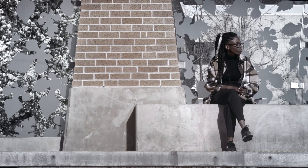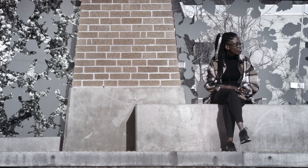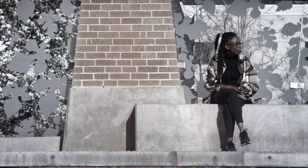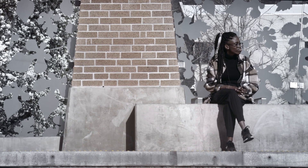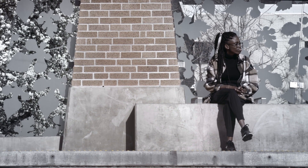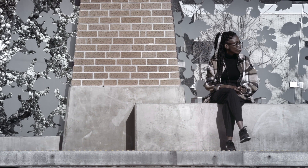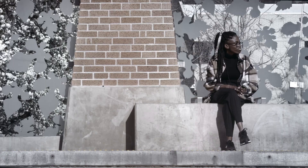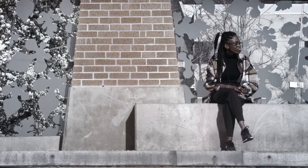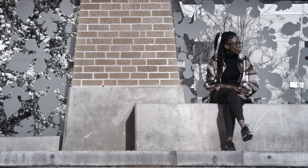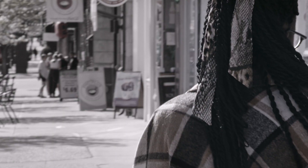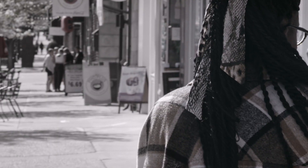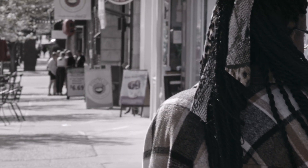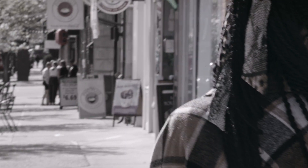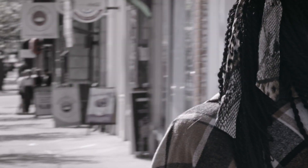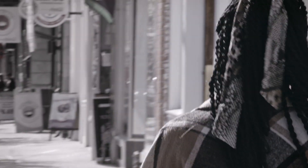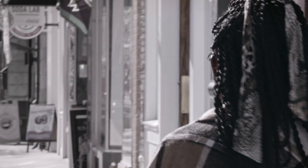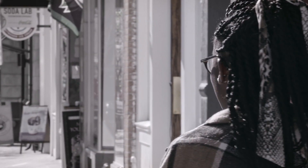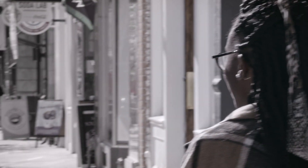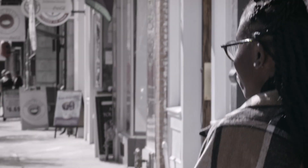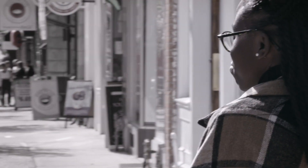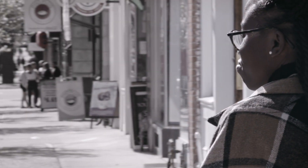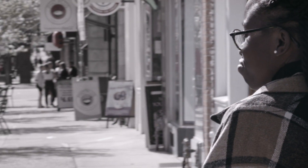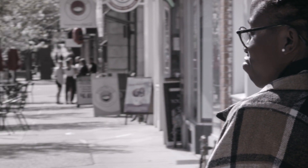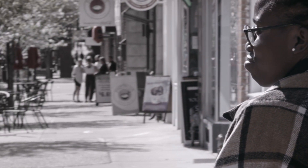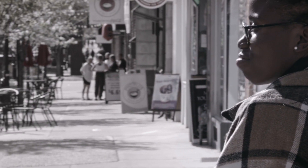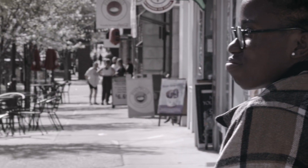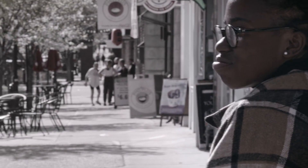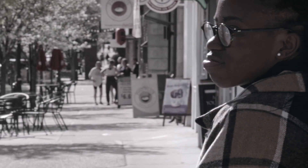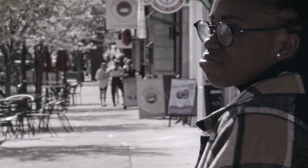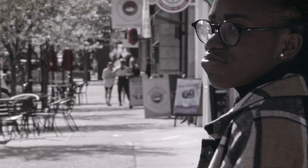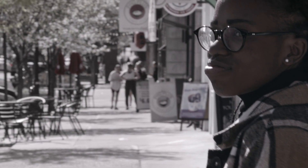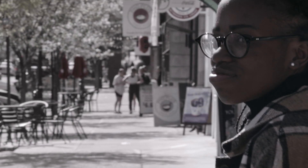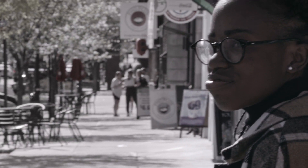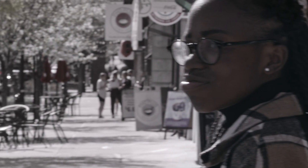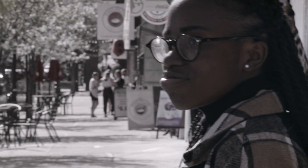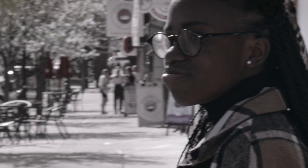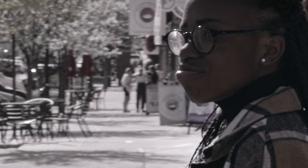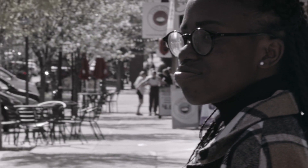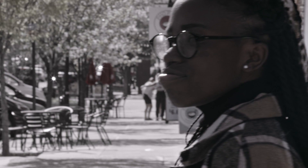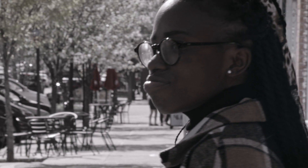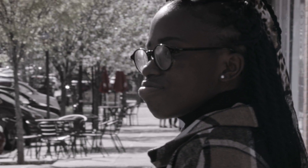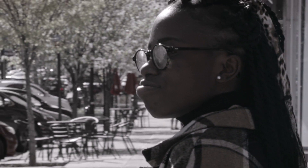We need to build connections. And the truth is we simply don't want to be viewed or treated